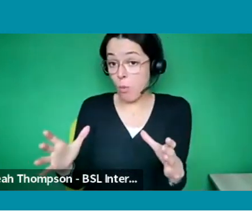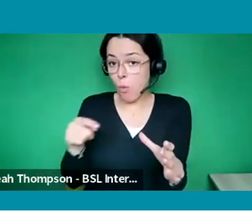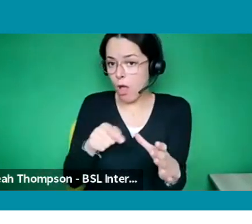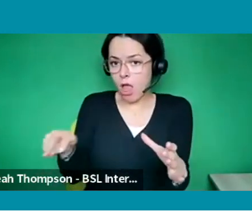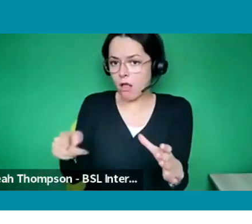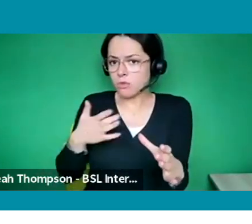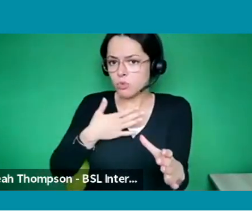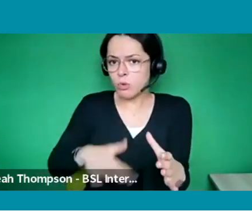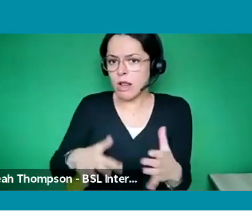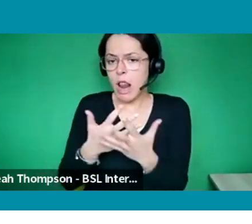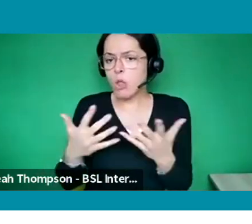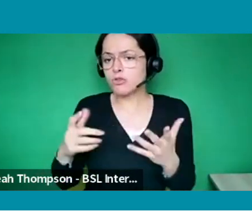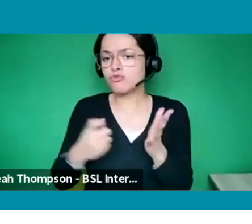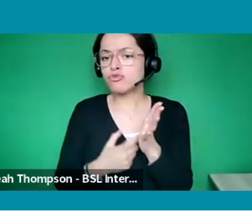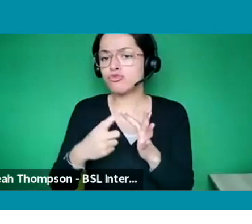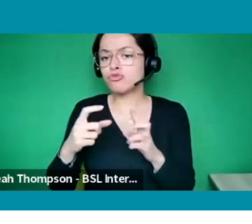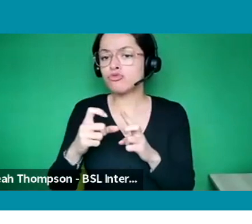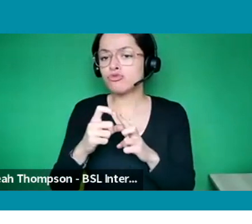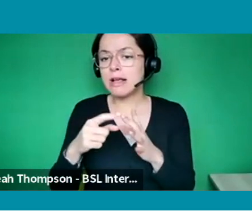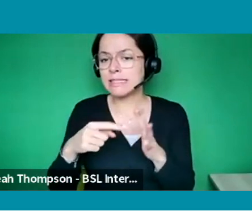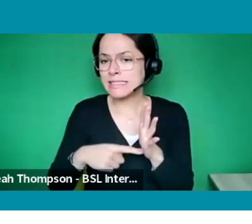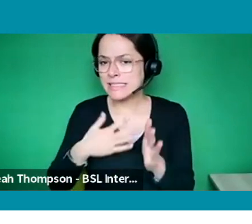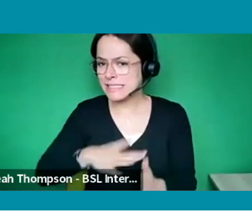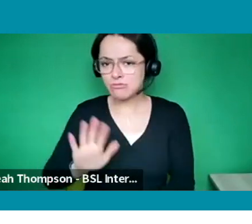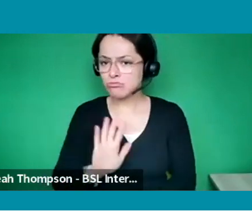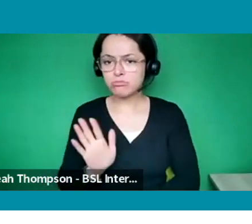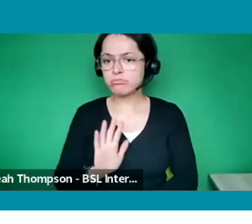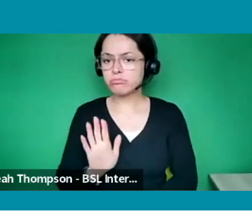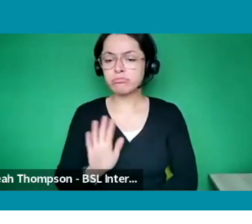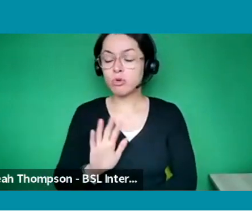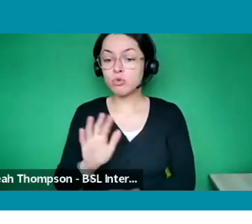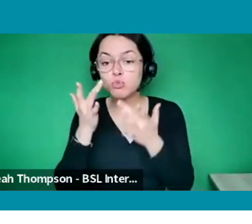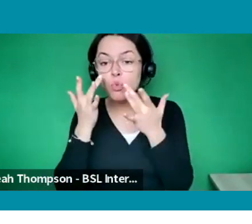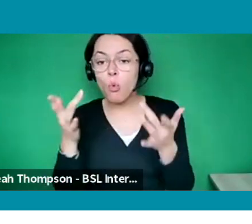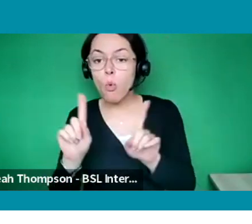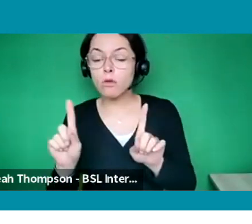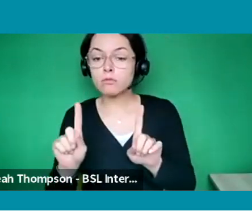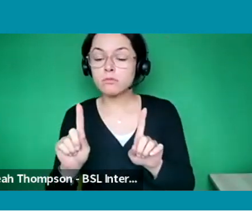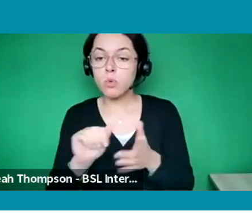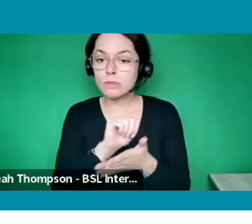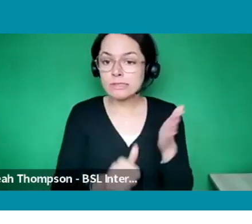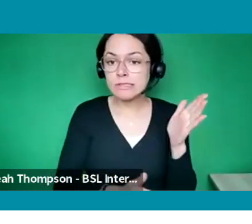It's just to show your transferable skills can be highlighted on your CV there and we